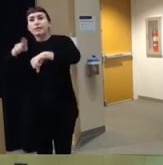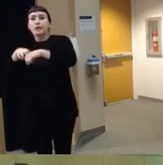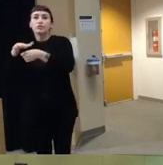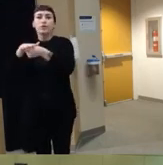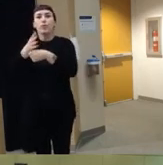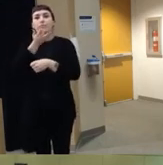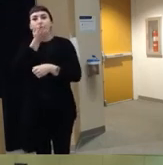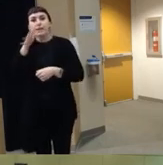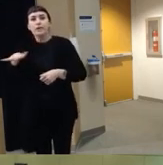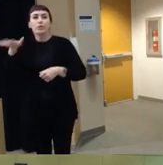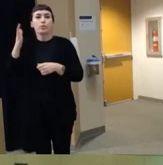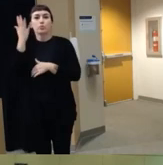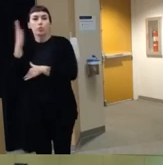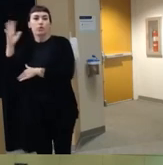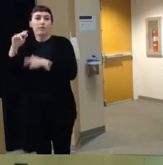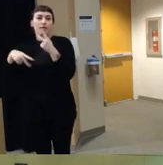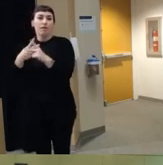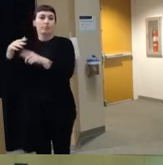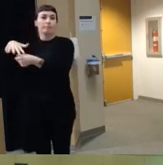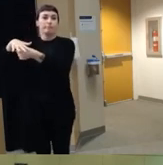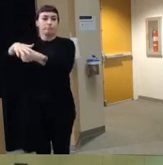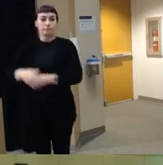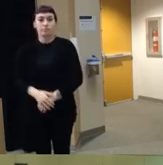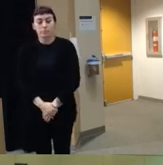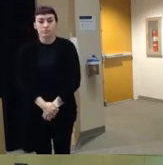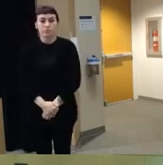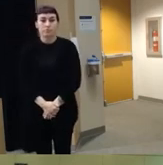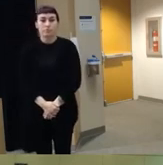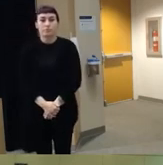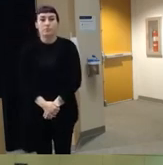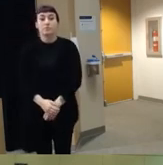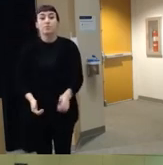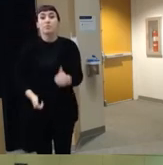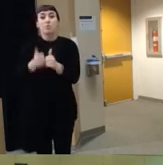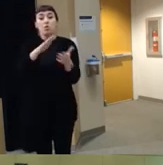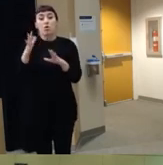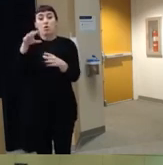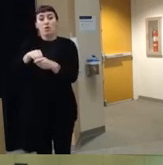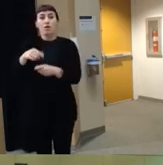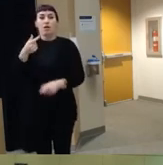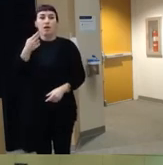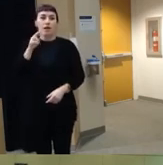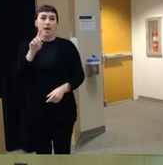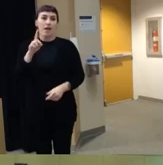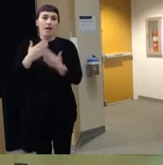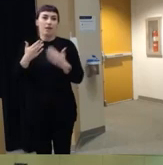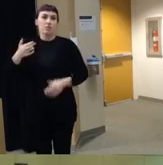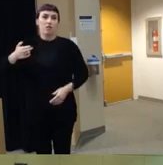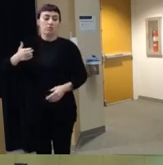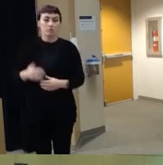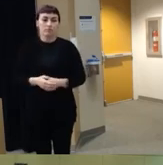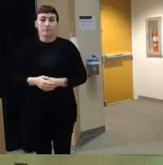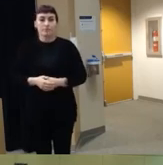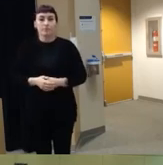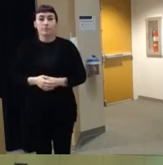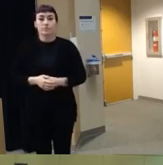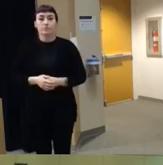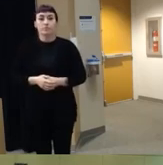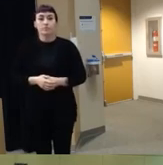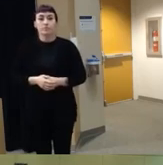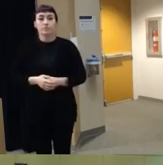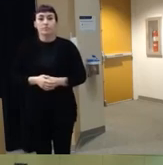thing most fatalities involved a handgun um and most wounds were to the head neck and